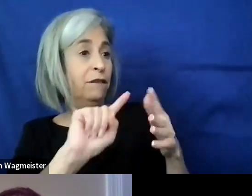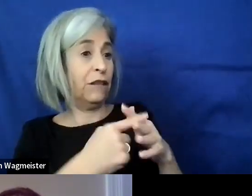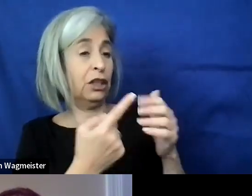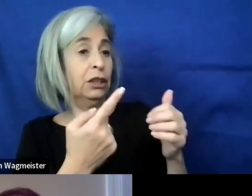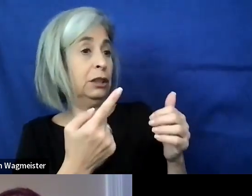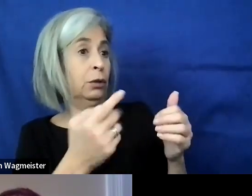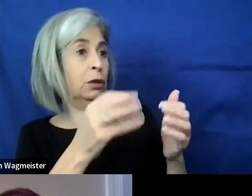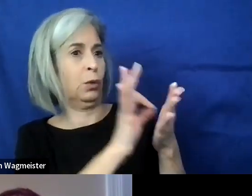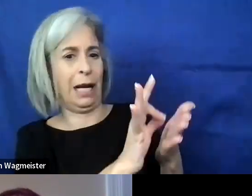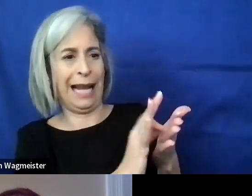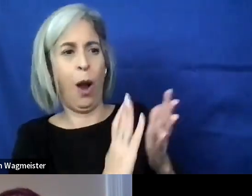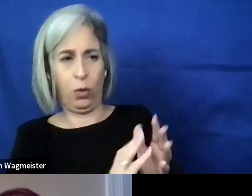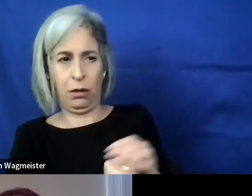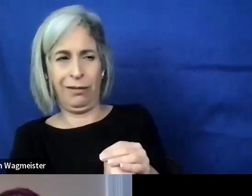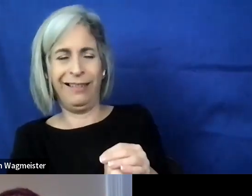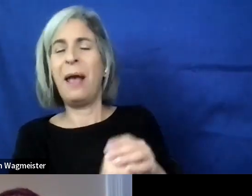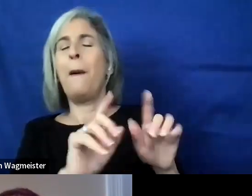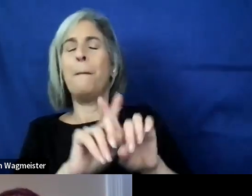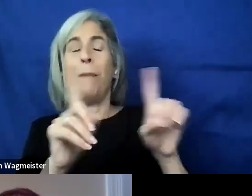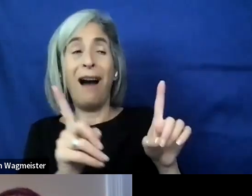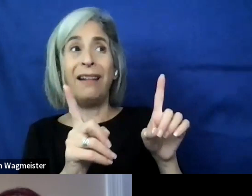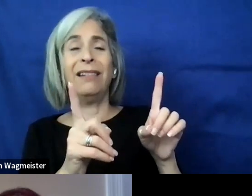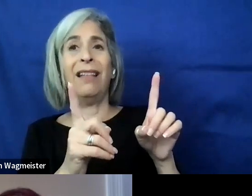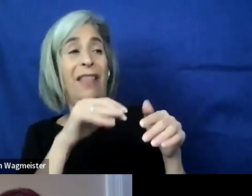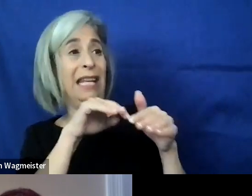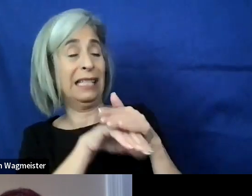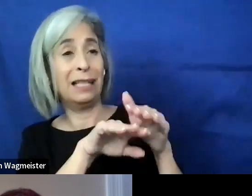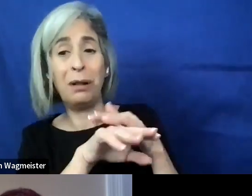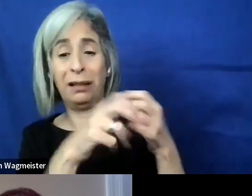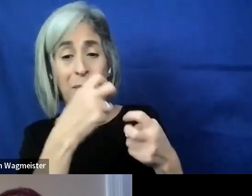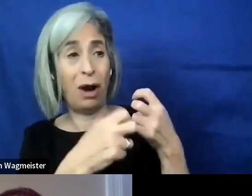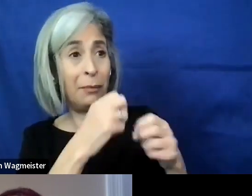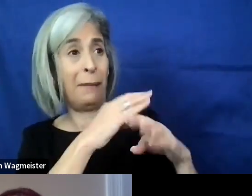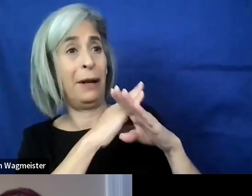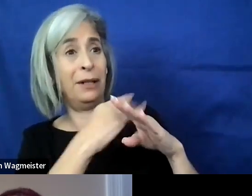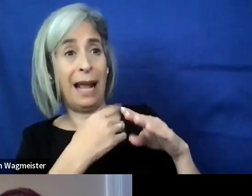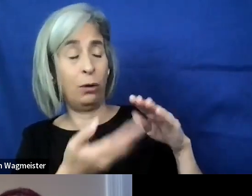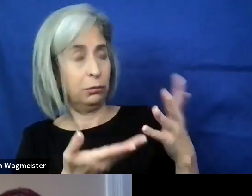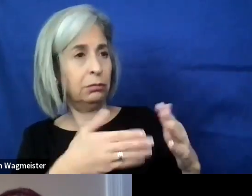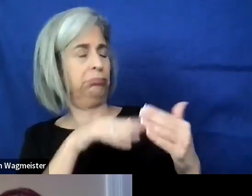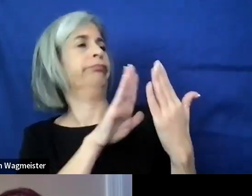But you know, because of the accessibility issues I was running into, I thought like,